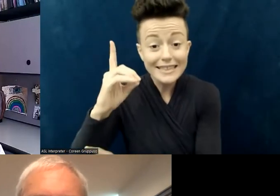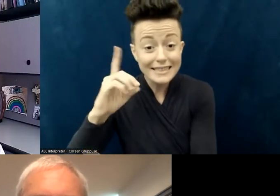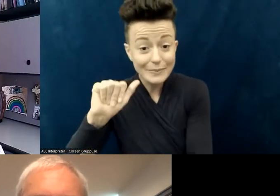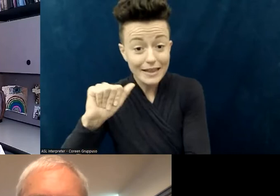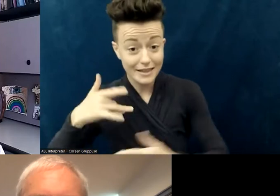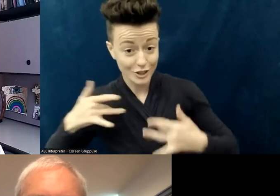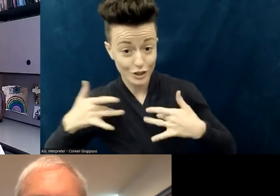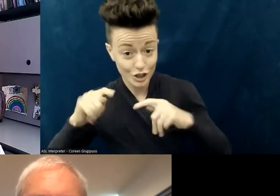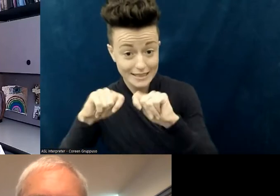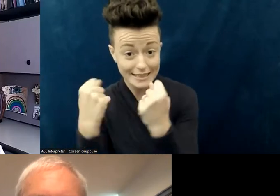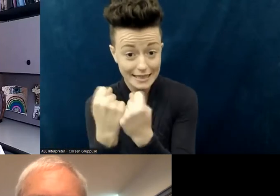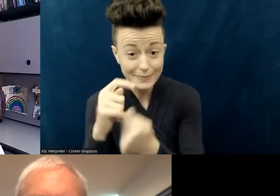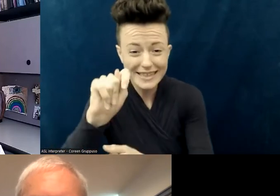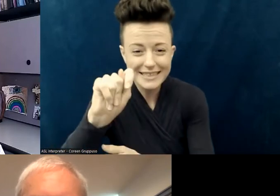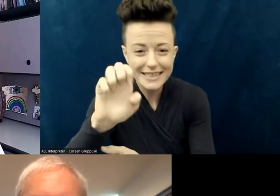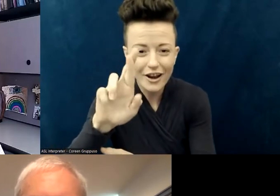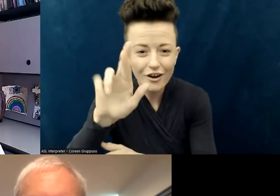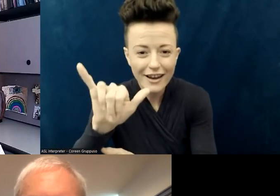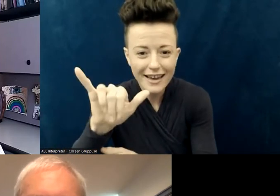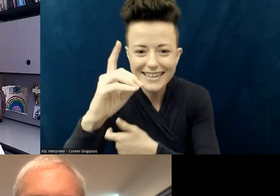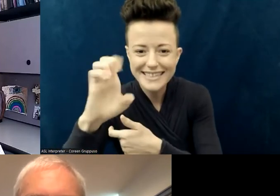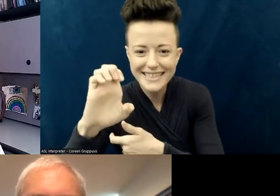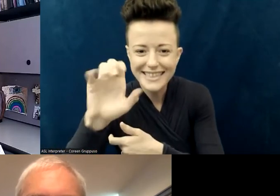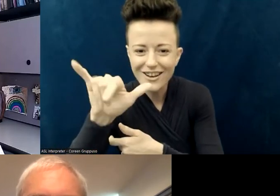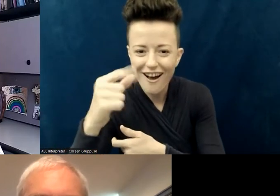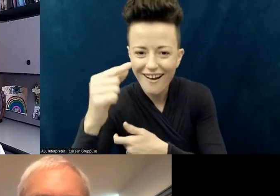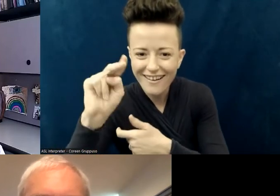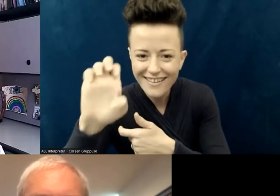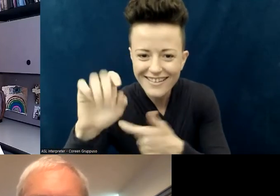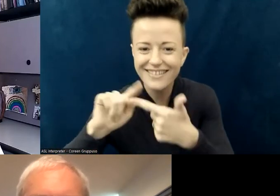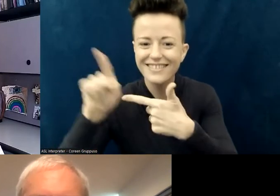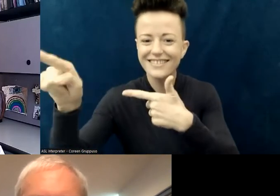Terry DeYoung... Becky Jones...